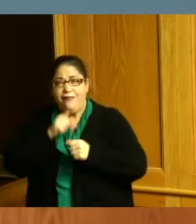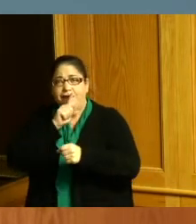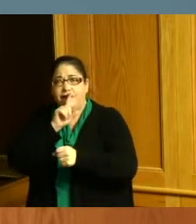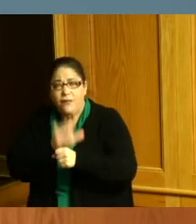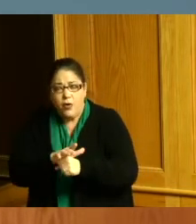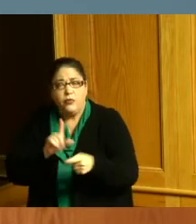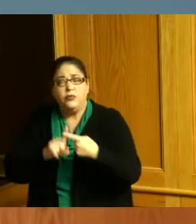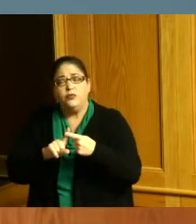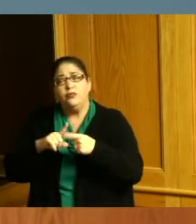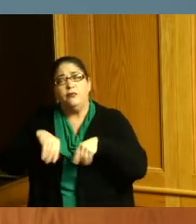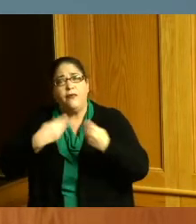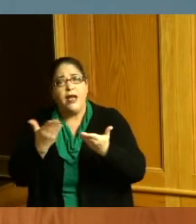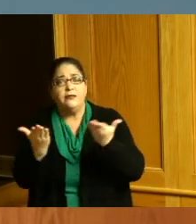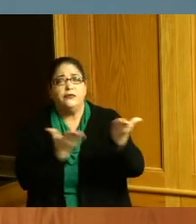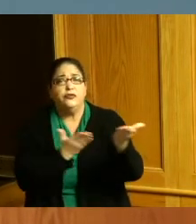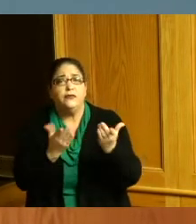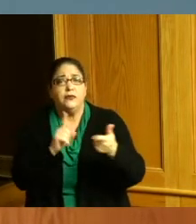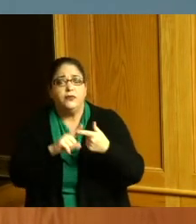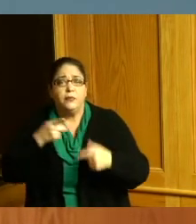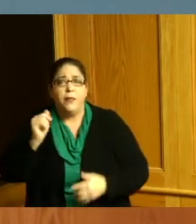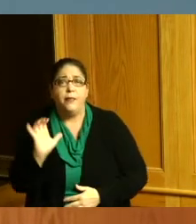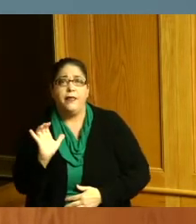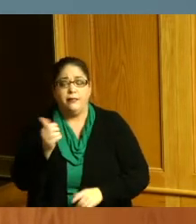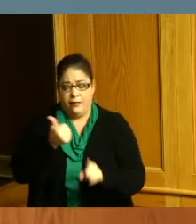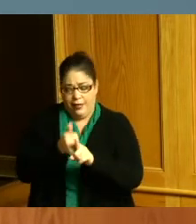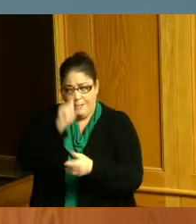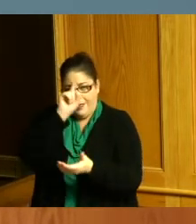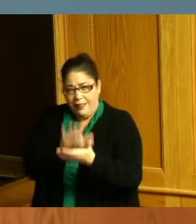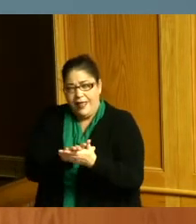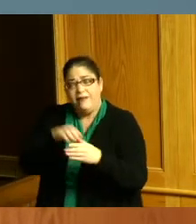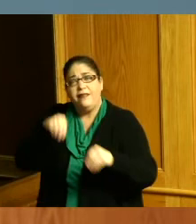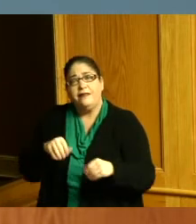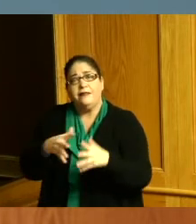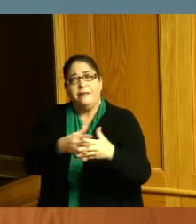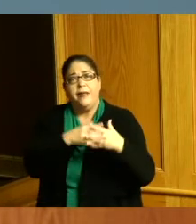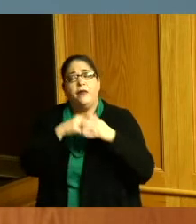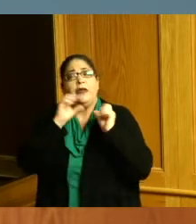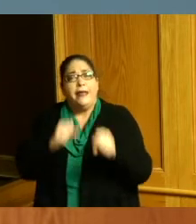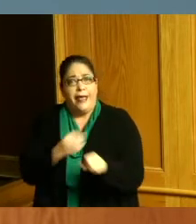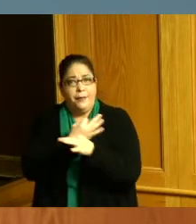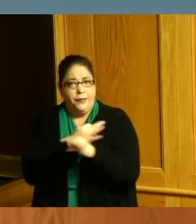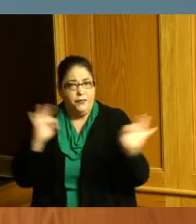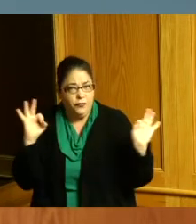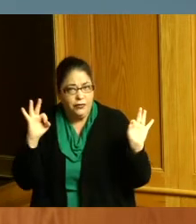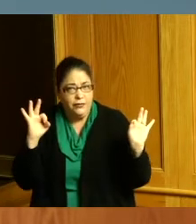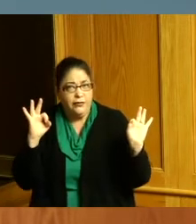service he believed in a nation of freedom and justice for all and challenged all citizens to